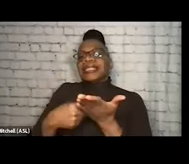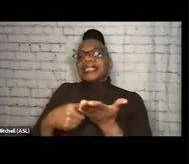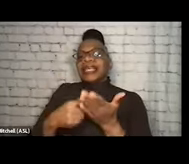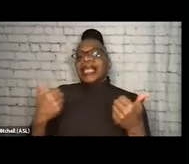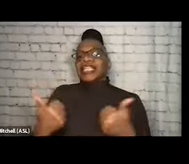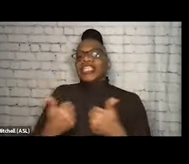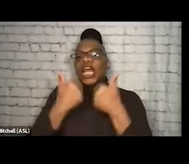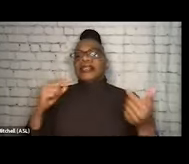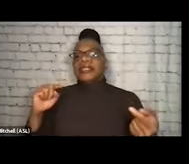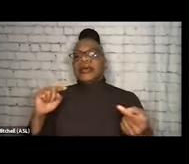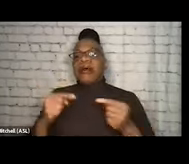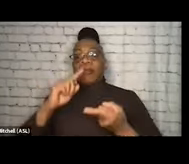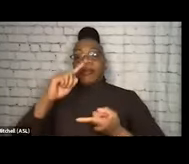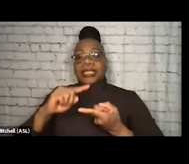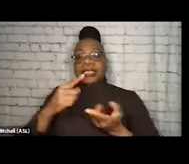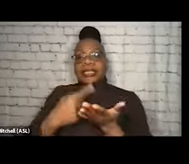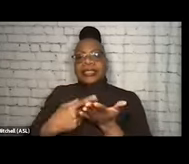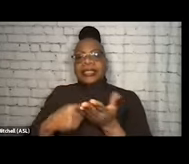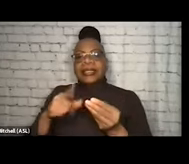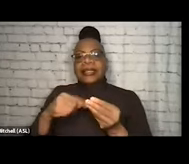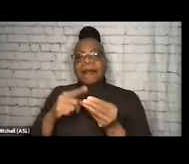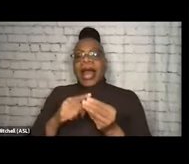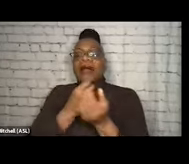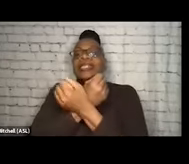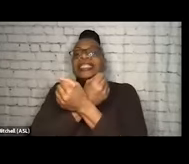Specifically, I'm gonna be talking about pipes. I'm gonna be talking about safer smoking in harm reduction,